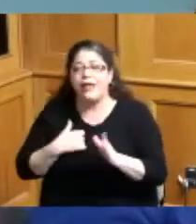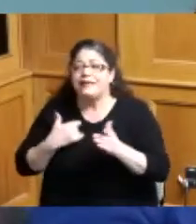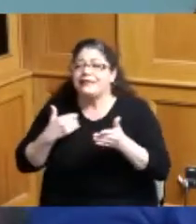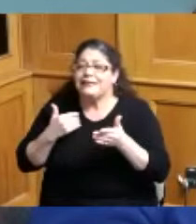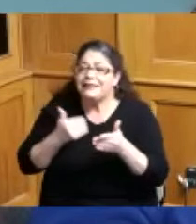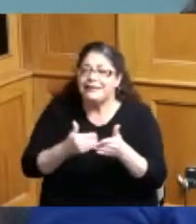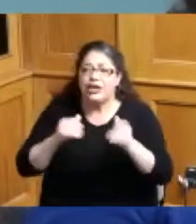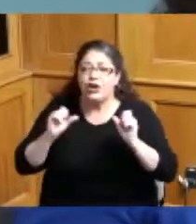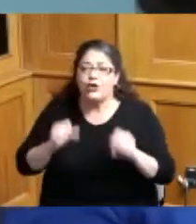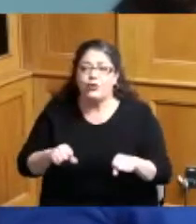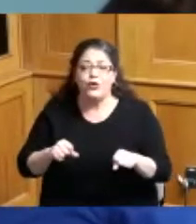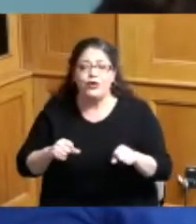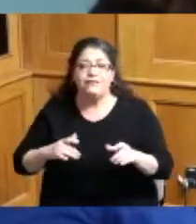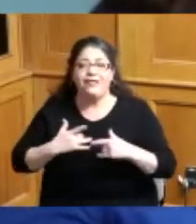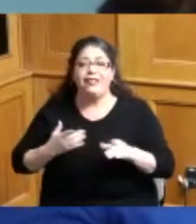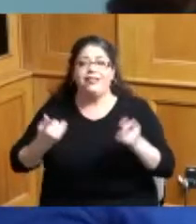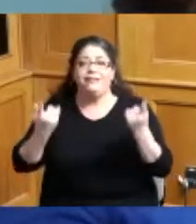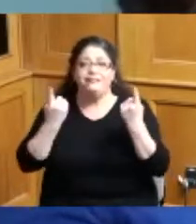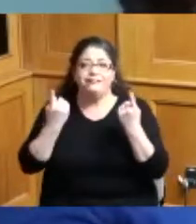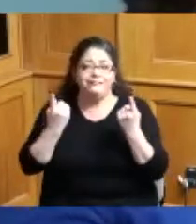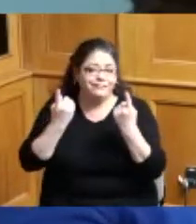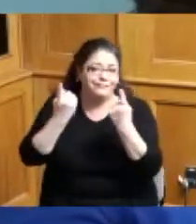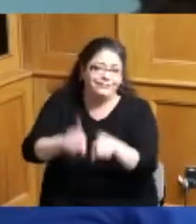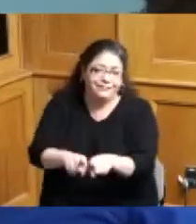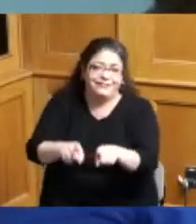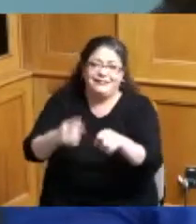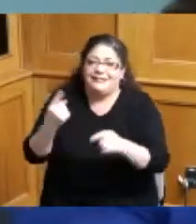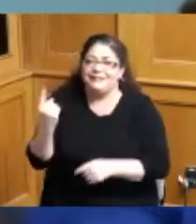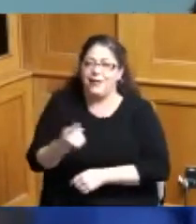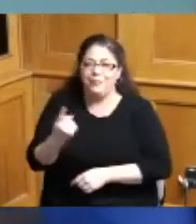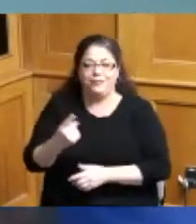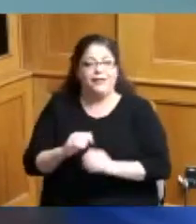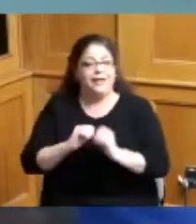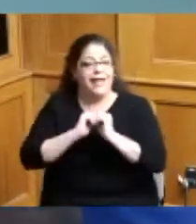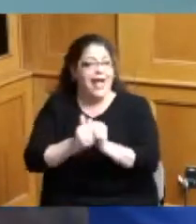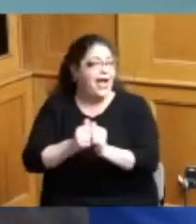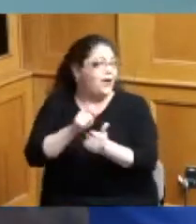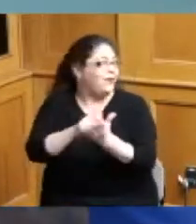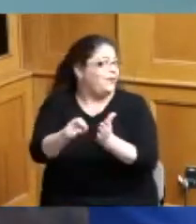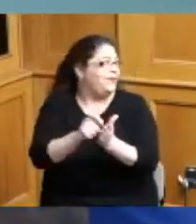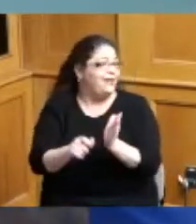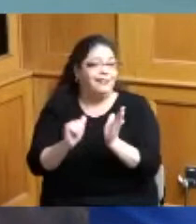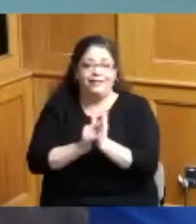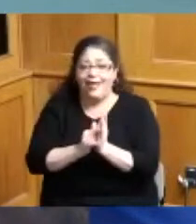a understanding I don't know like you said how we do it within our parameters